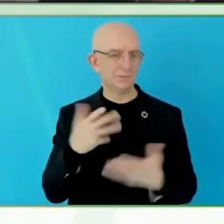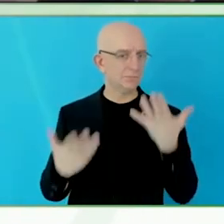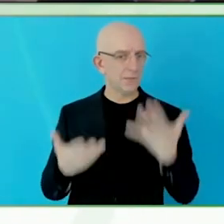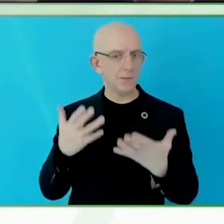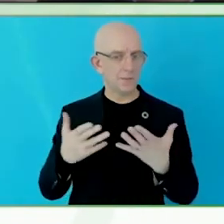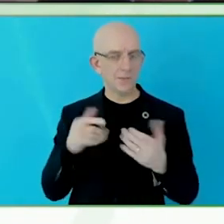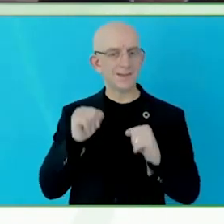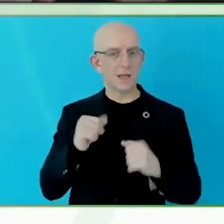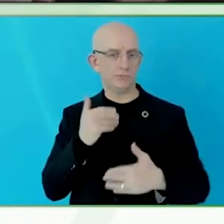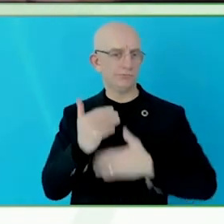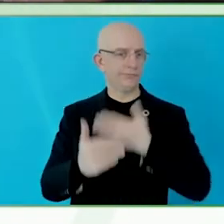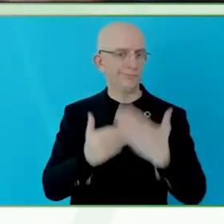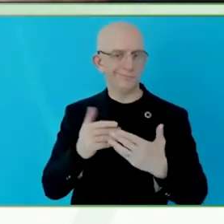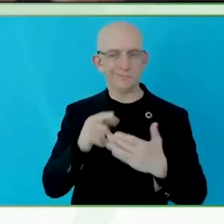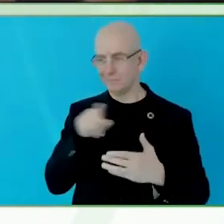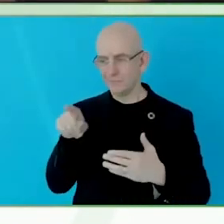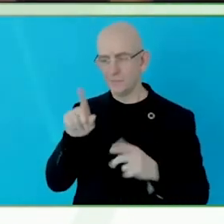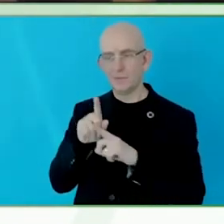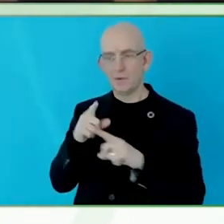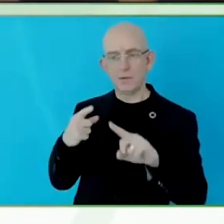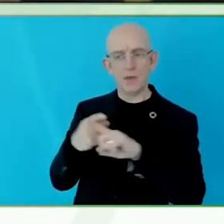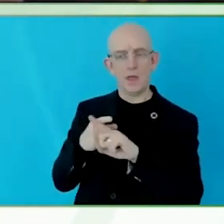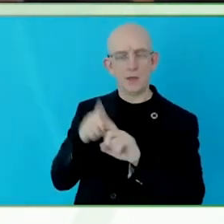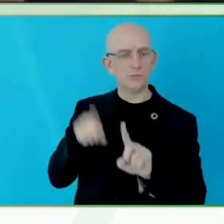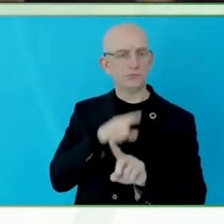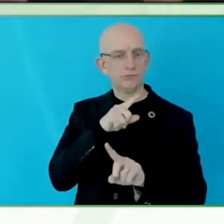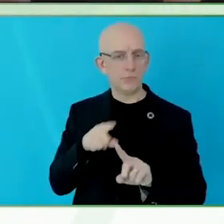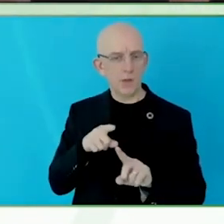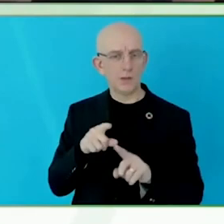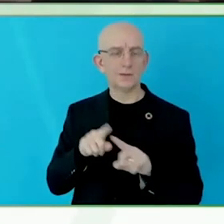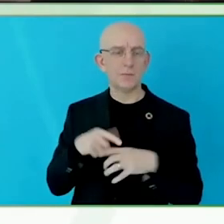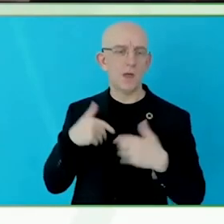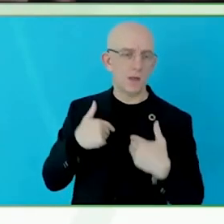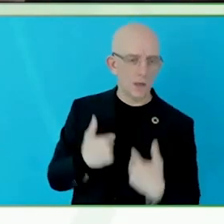study science, they look forward to moving to the professional practice,